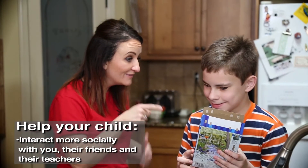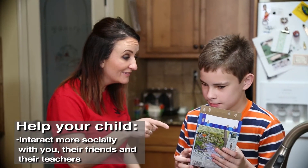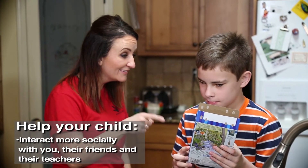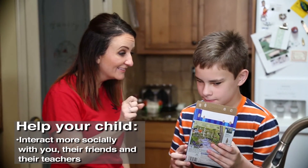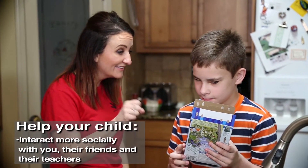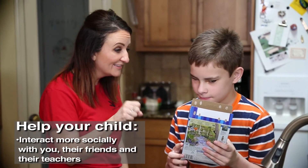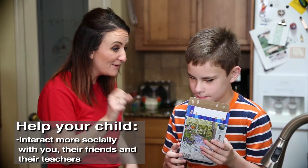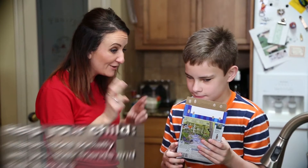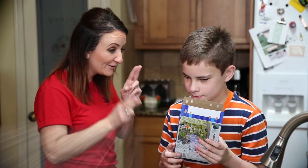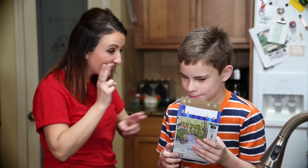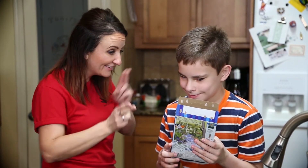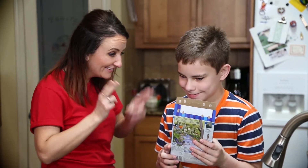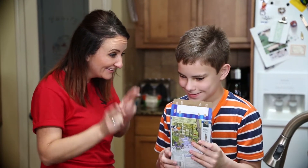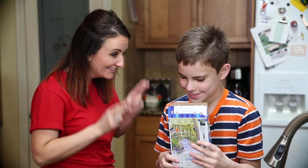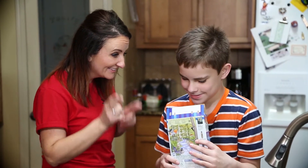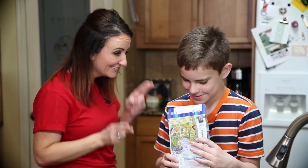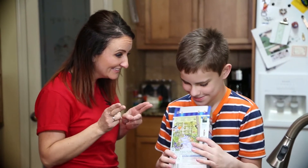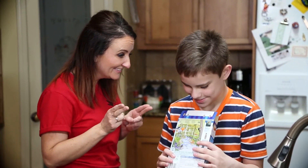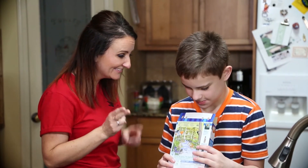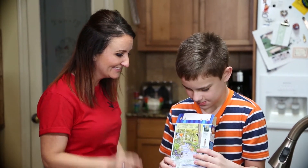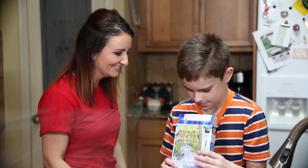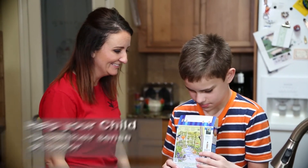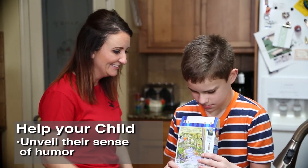with you, their friends, and their teachers. You will see their sense of